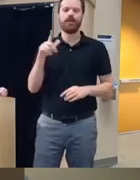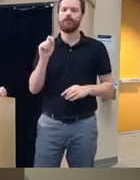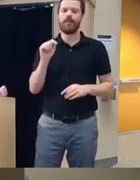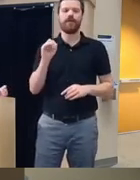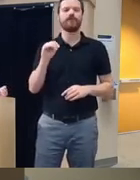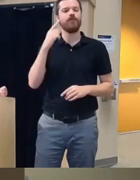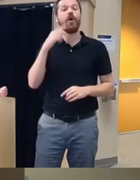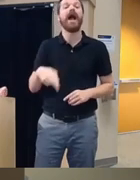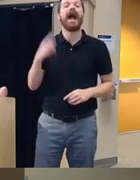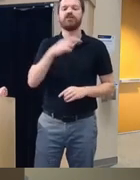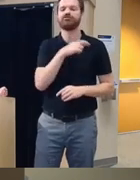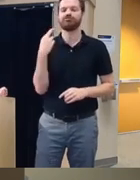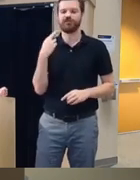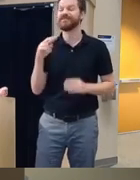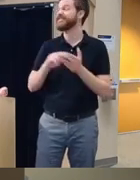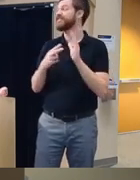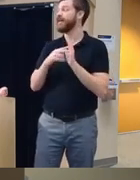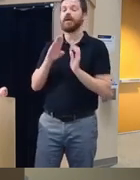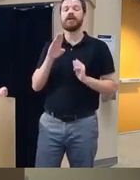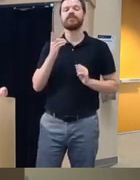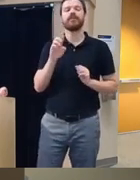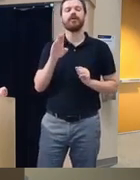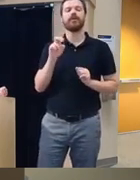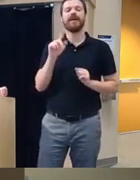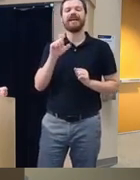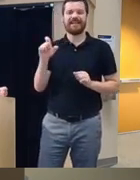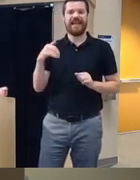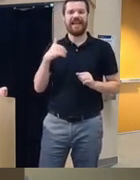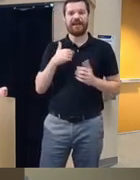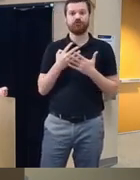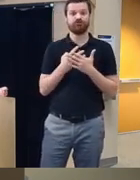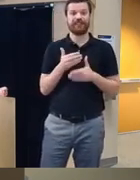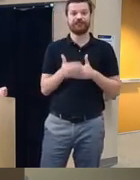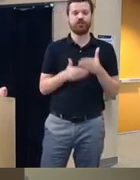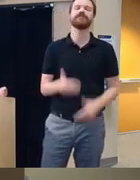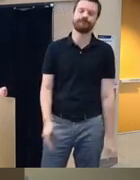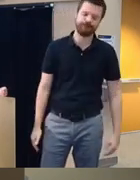so sounds like there is a screening process that you know and that's a that's an approach